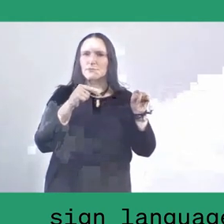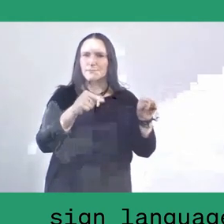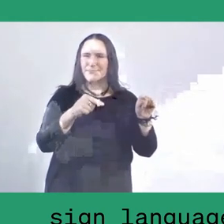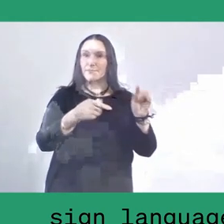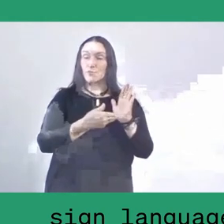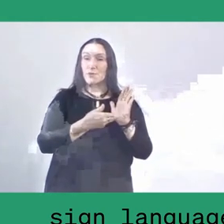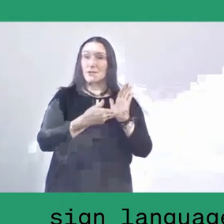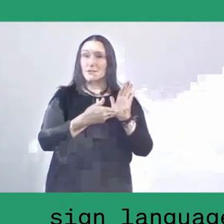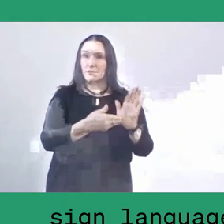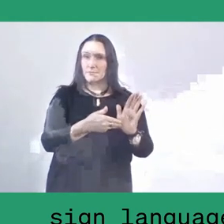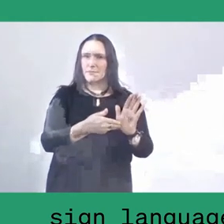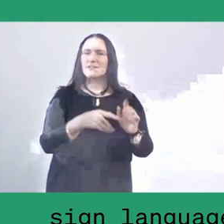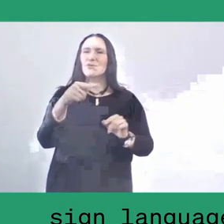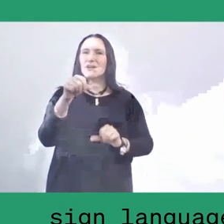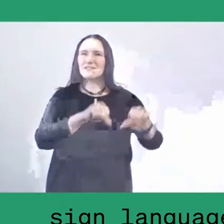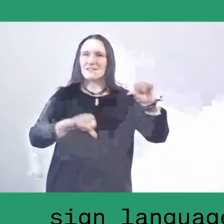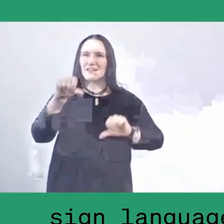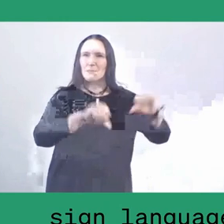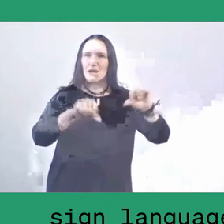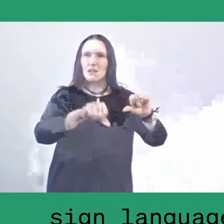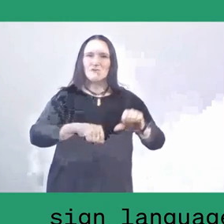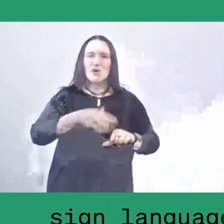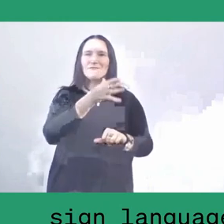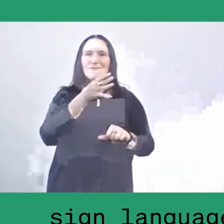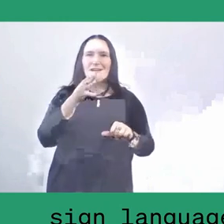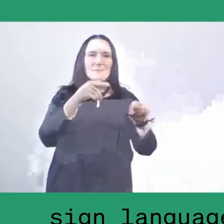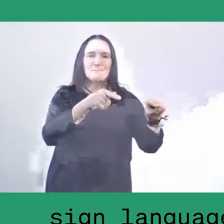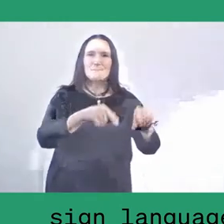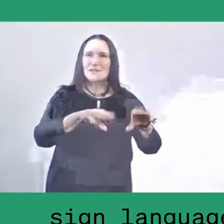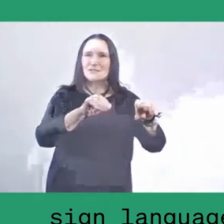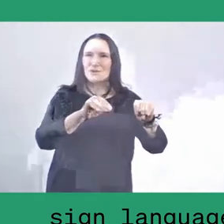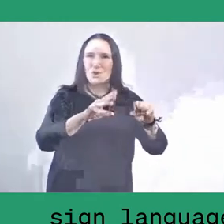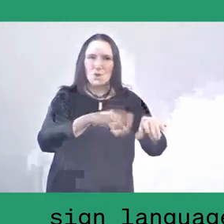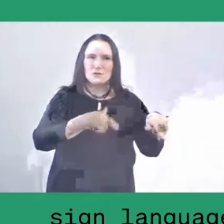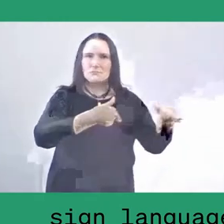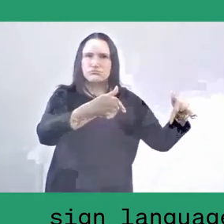the usage of chemicals in farming, which prioritised the maximal production.